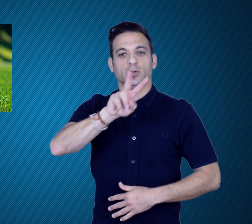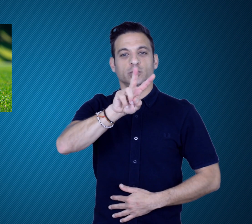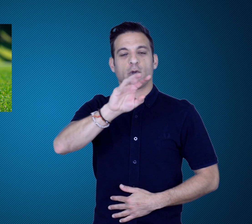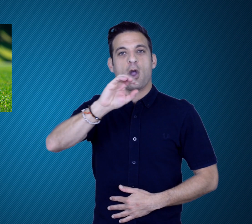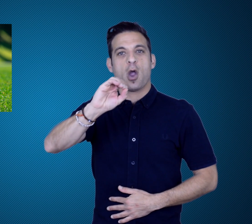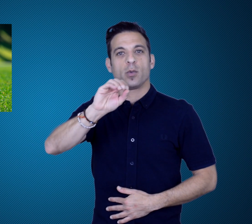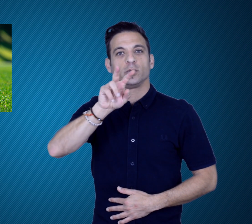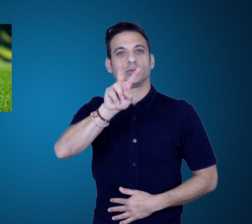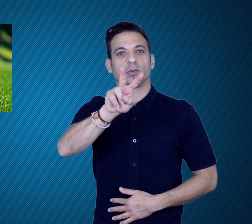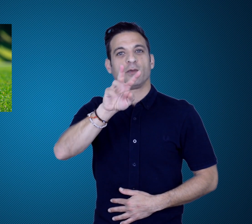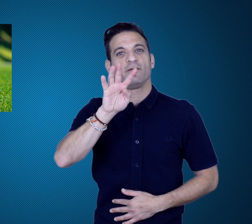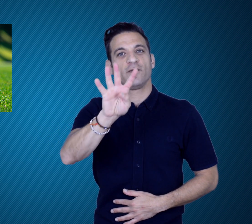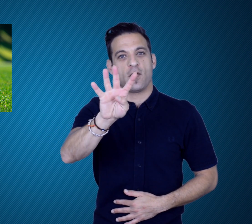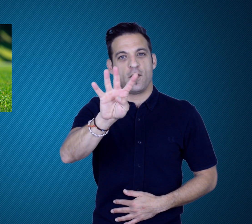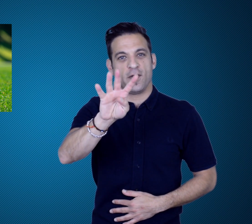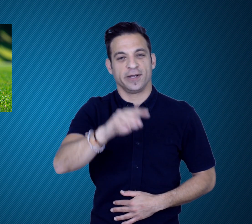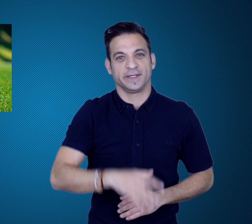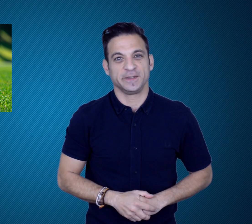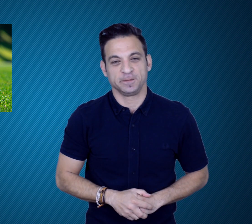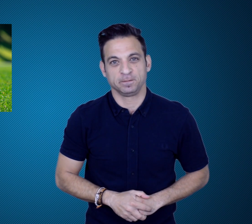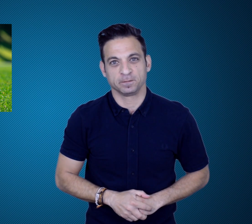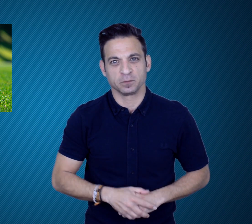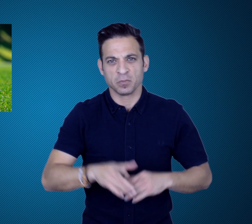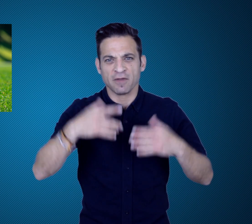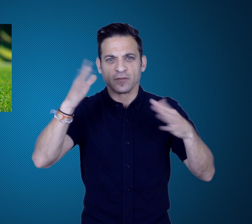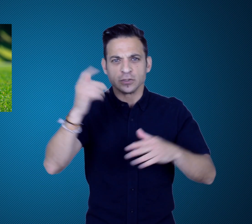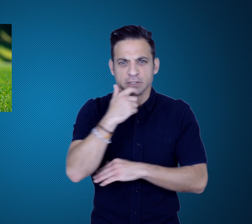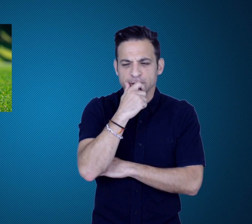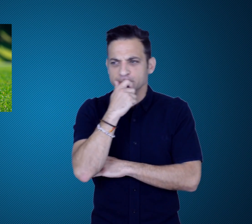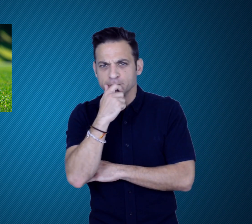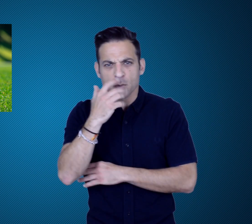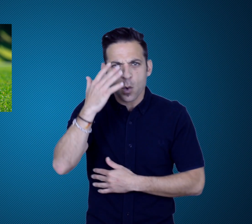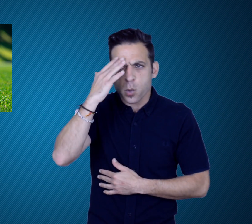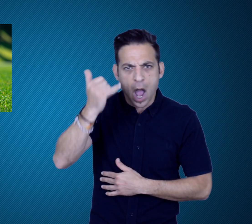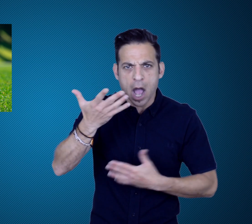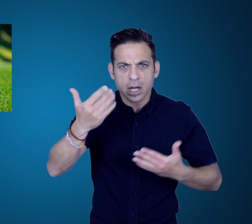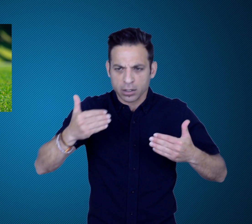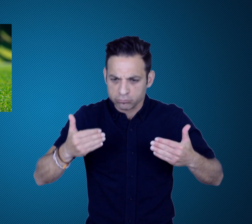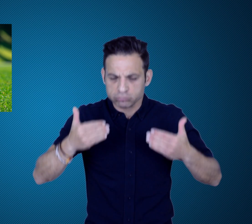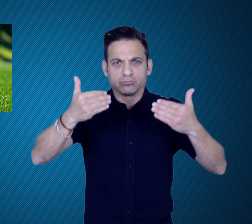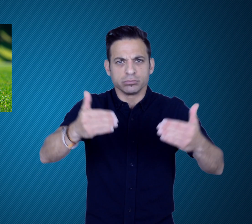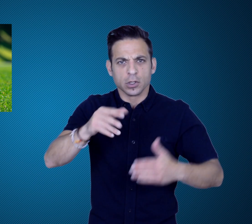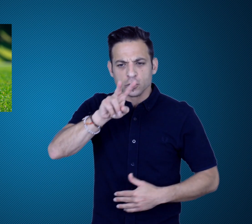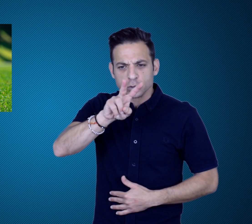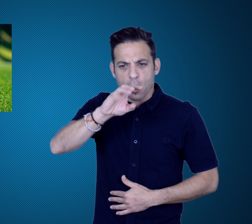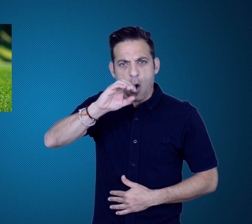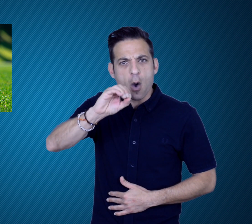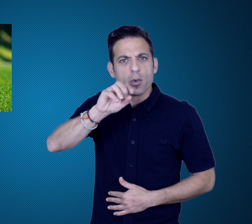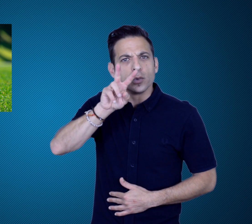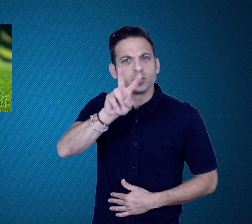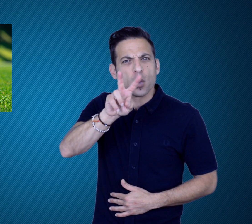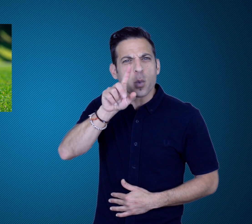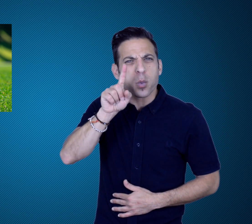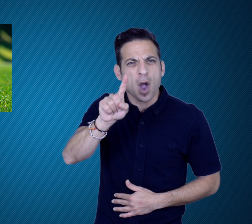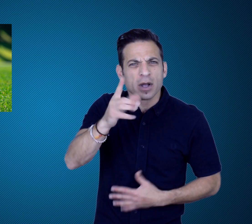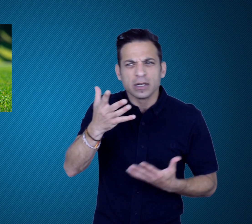and possibly in Australia in 2024. The reason why it was